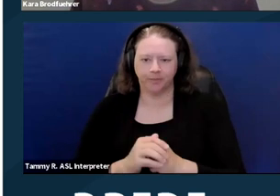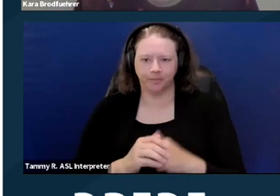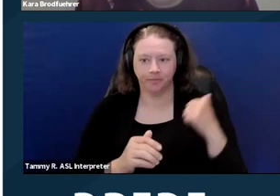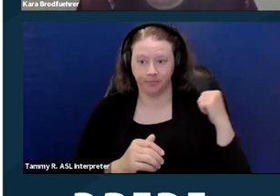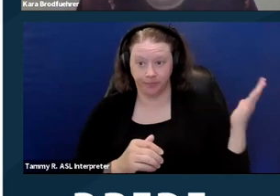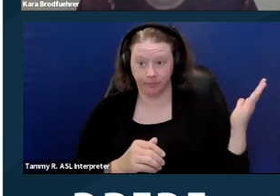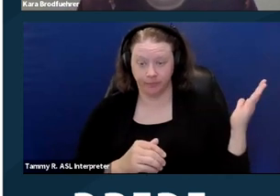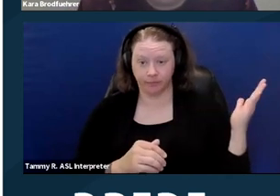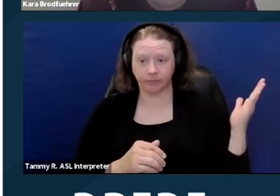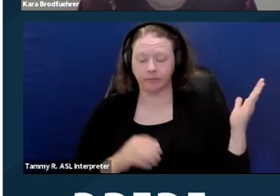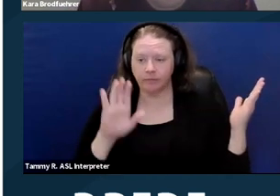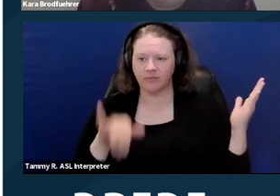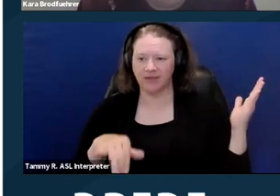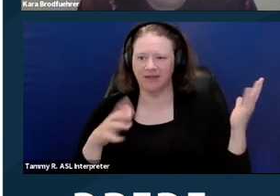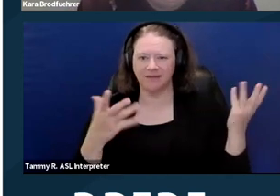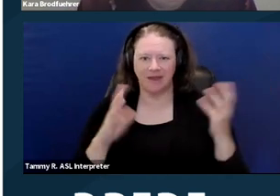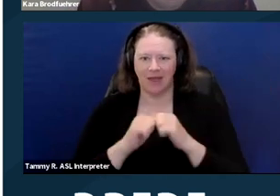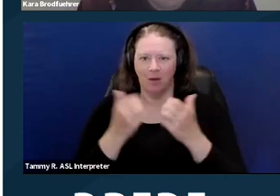And then this is just kind of how things broke down.